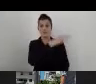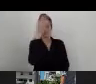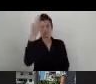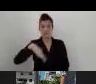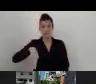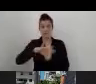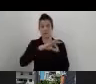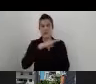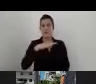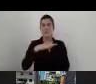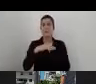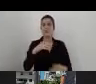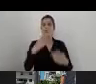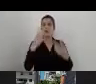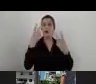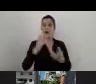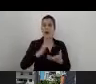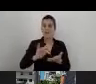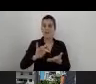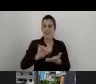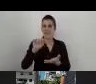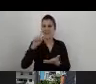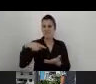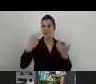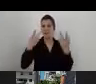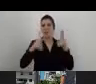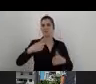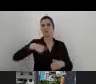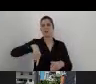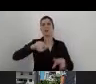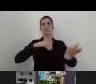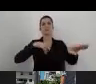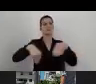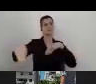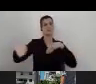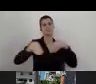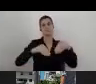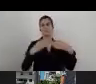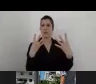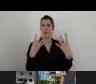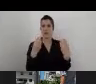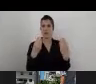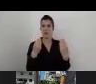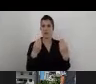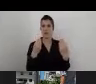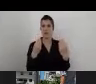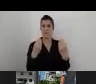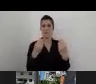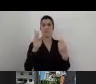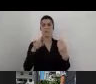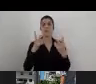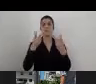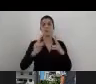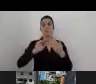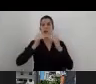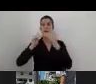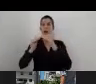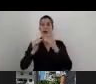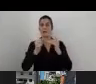a very wide flexibility and customization towards organizations we are working with.